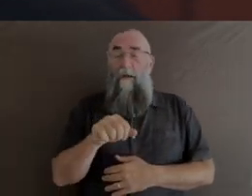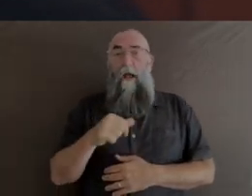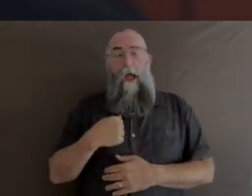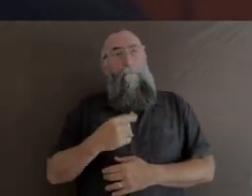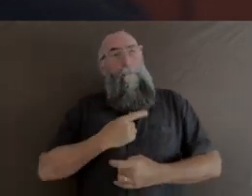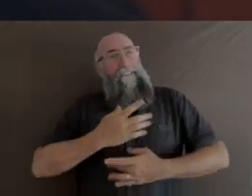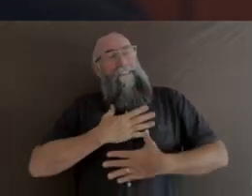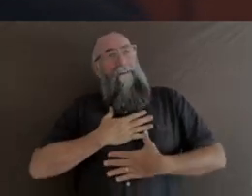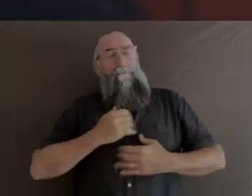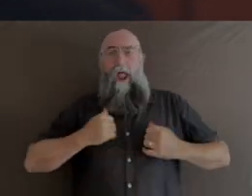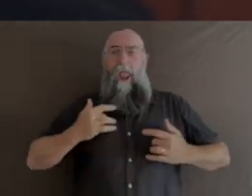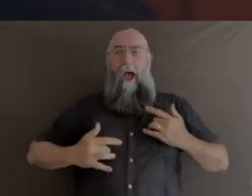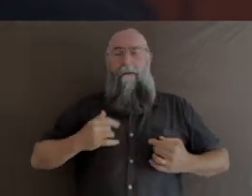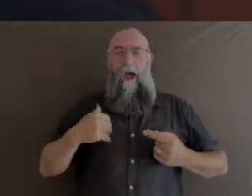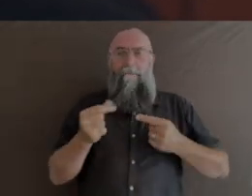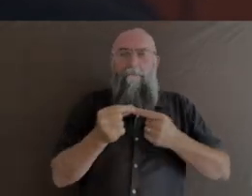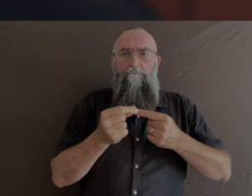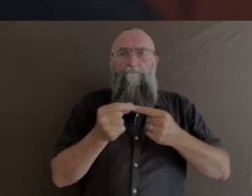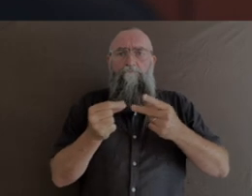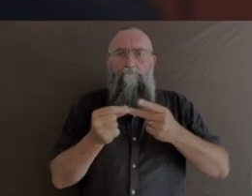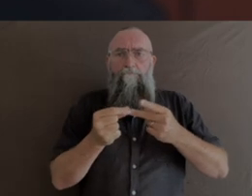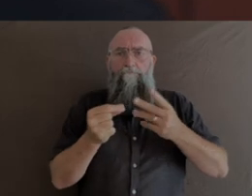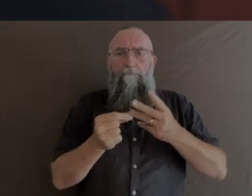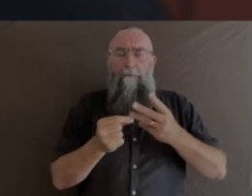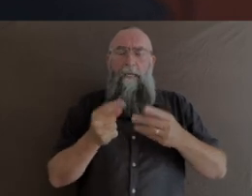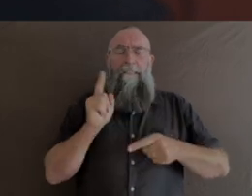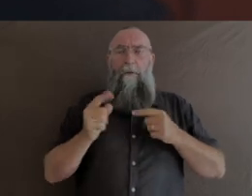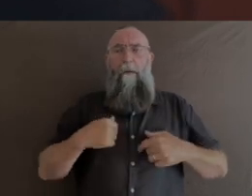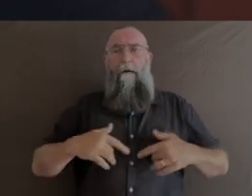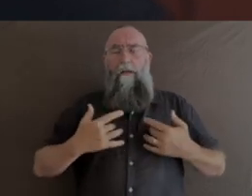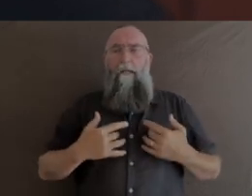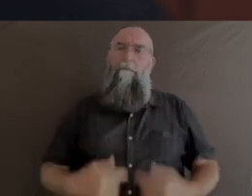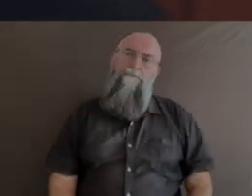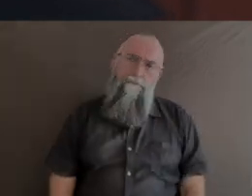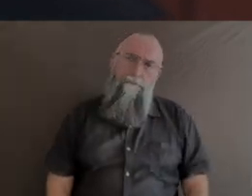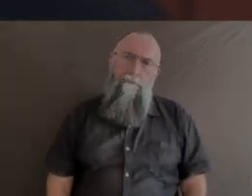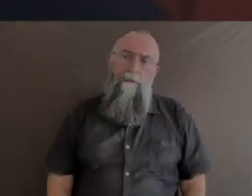when you feel that, you know, the chips are down, you feel like you, that it is a competition,